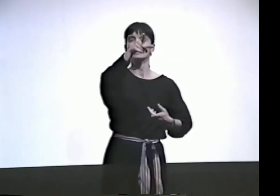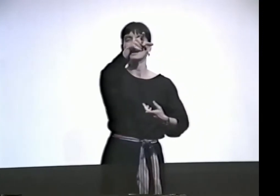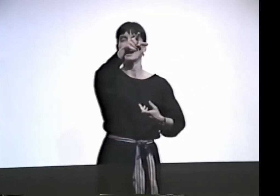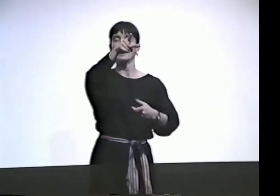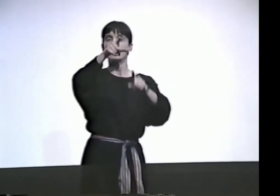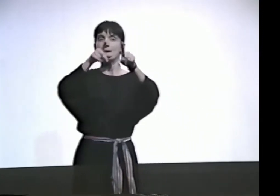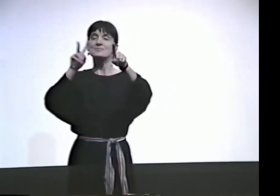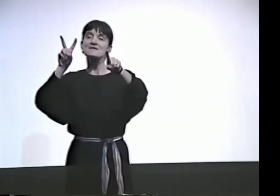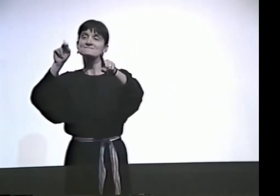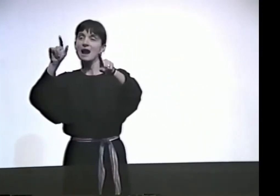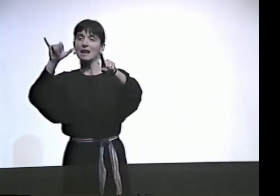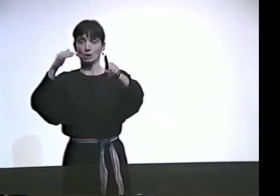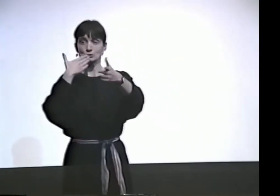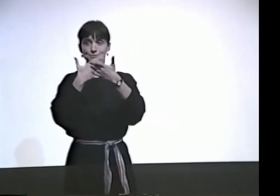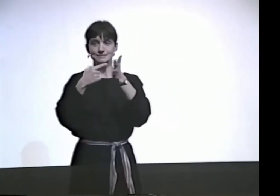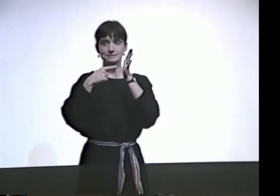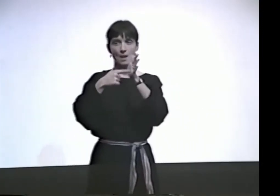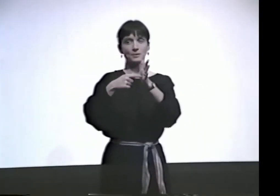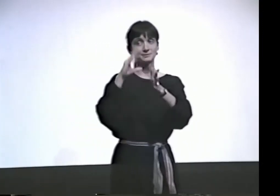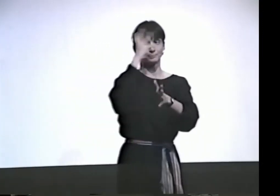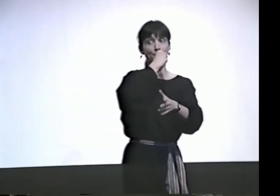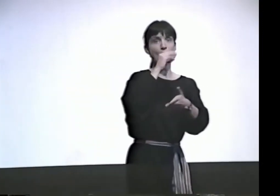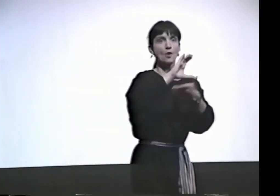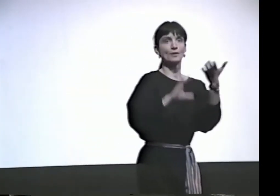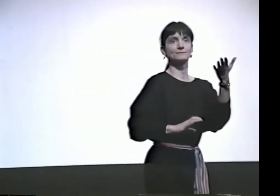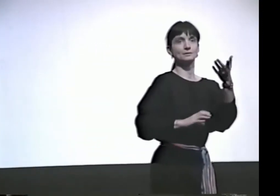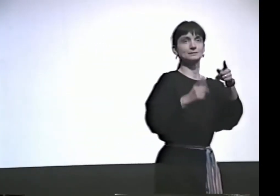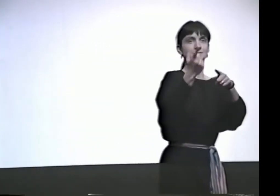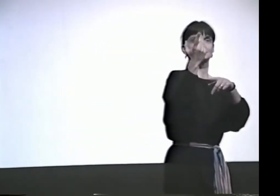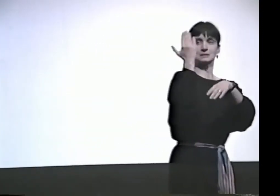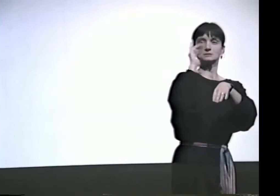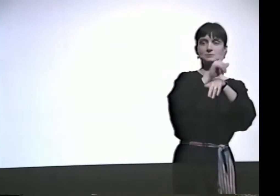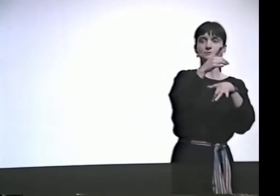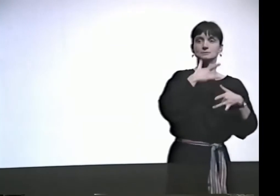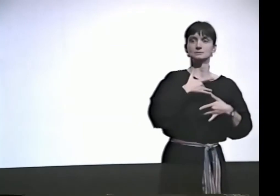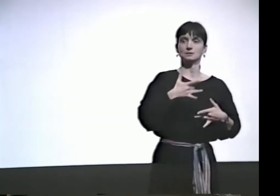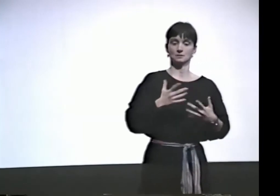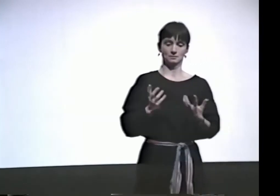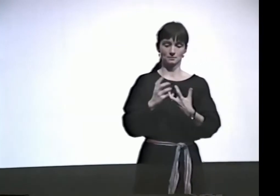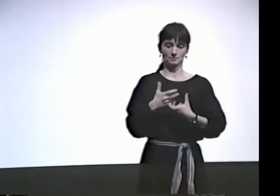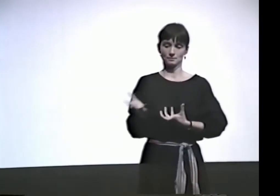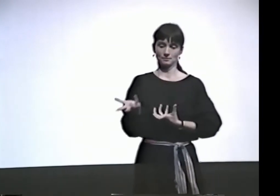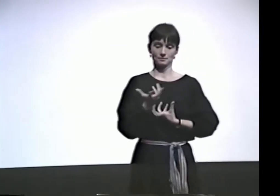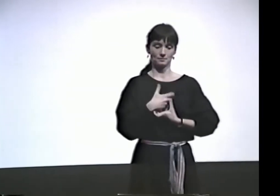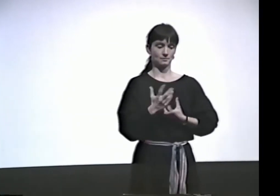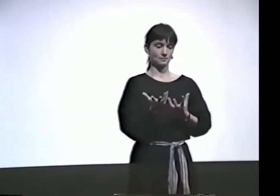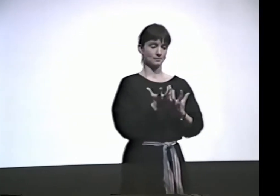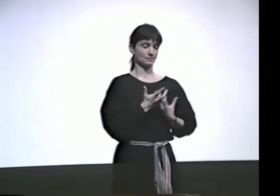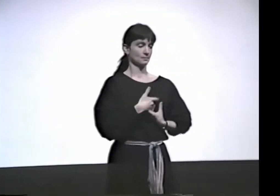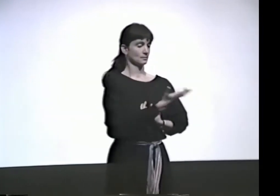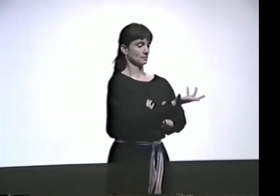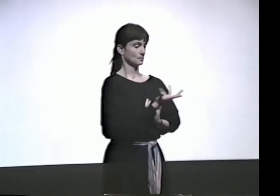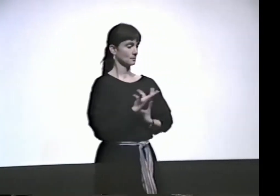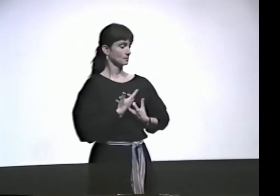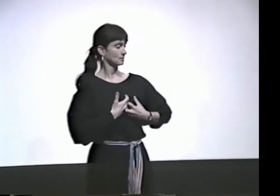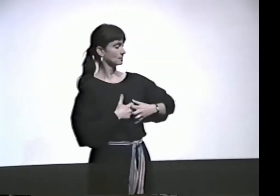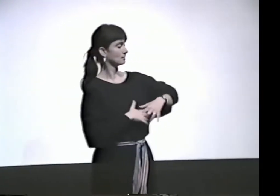IT FLOWS. VALLI IS A GOOD EXAMPLE OF THAT. HE HAS REALLY BEAUTIFUL CHOREOGRAPHY IN HIS LANGUAGE.